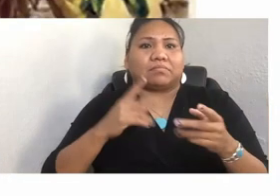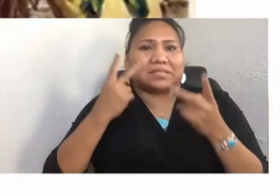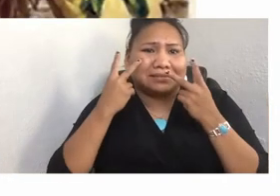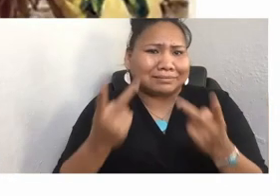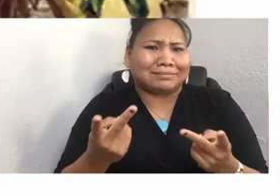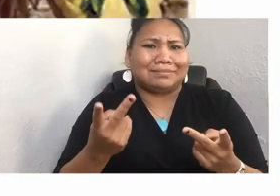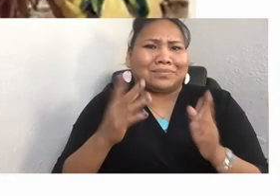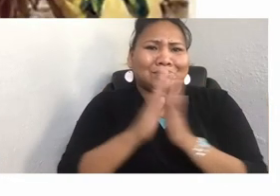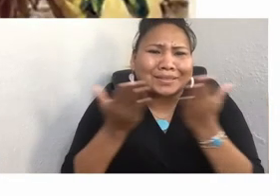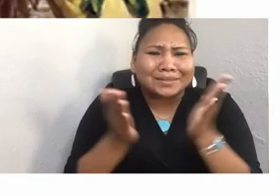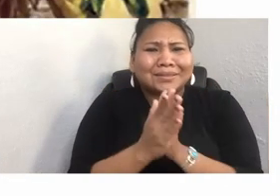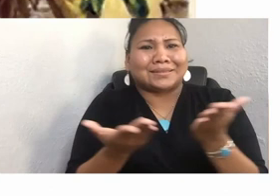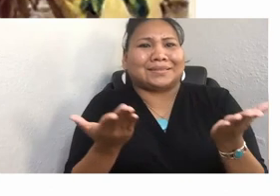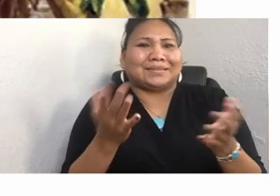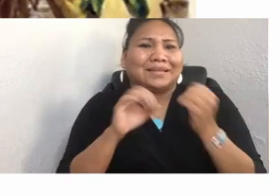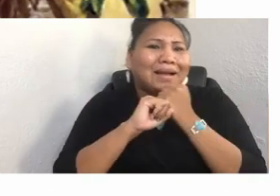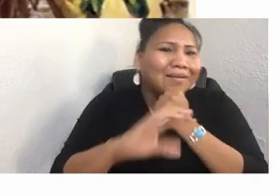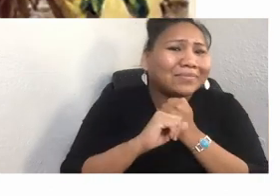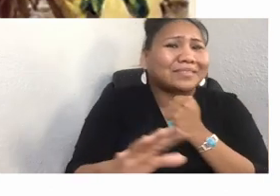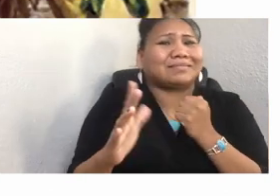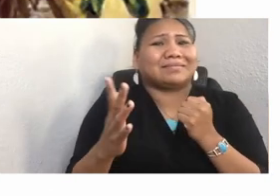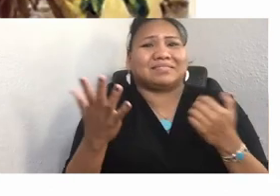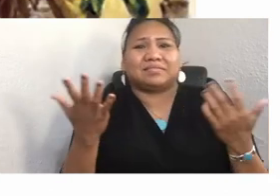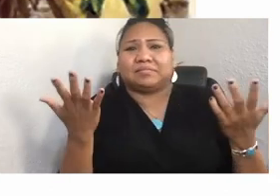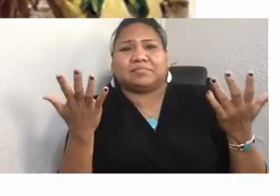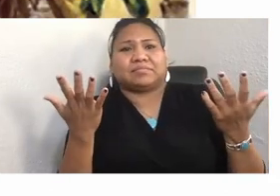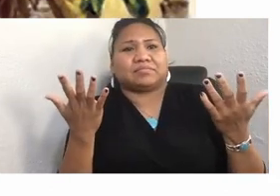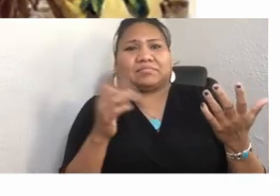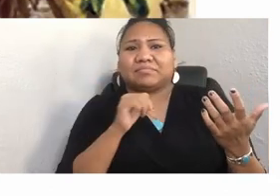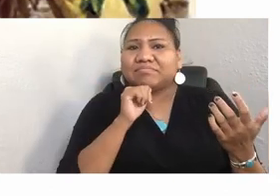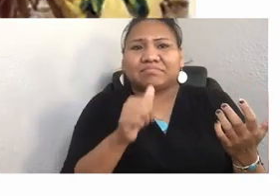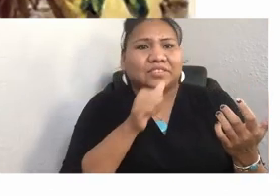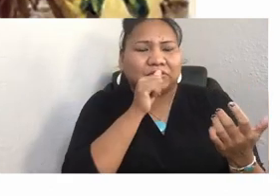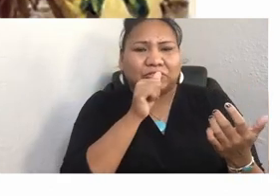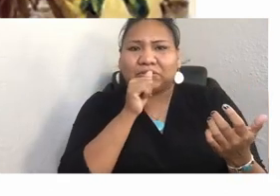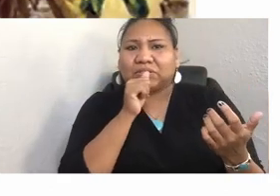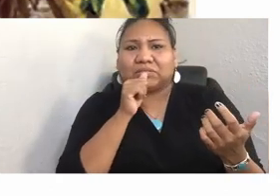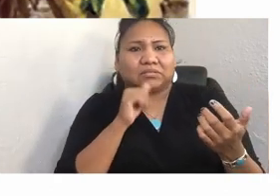over the culture industry. It's not a secret Native Americans are vastly underrepresented in our society.